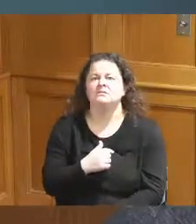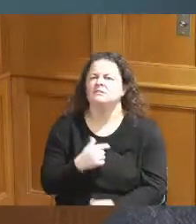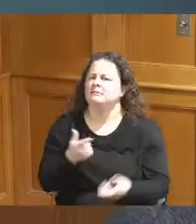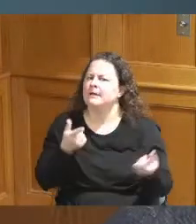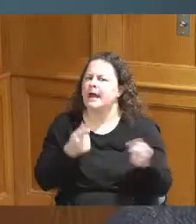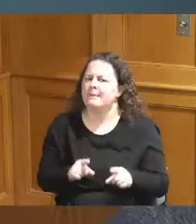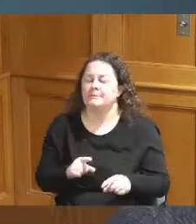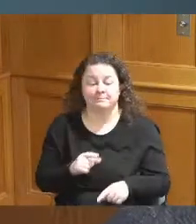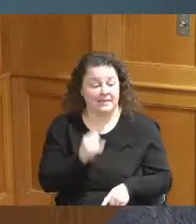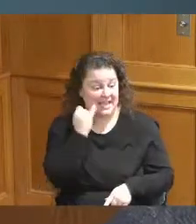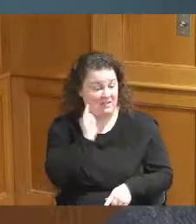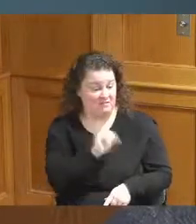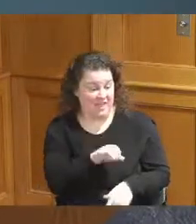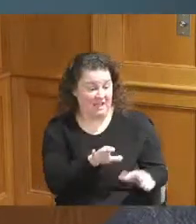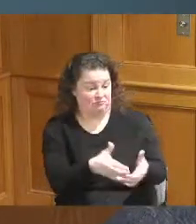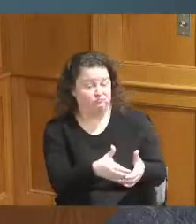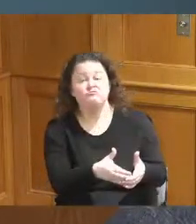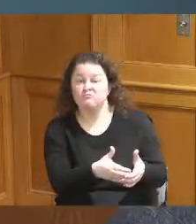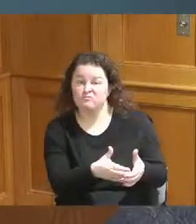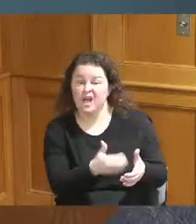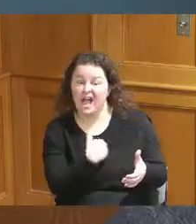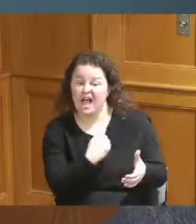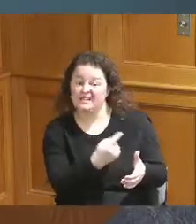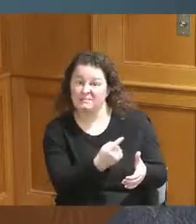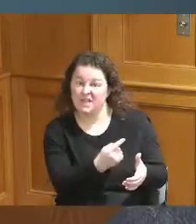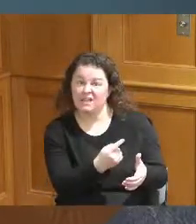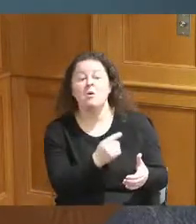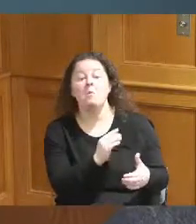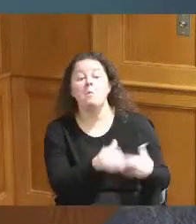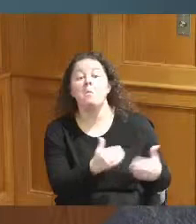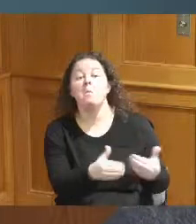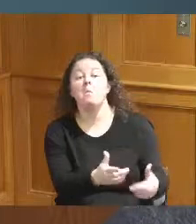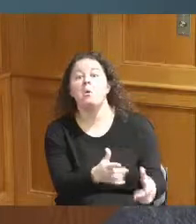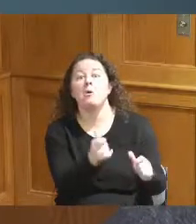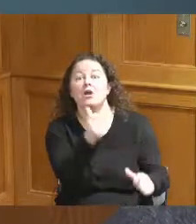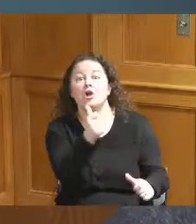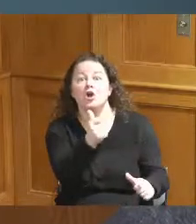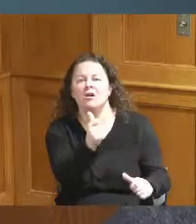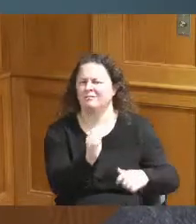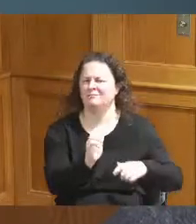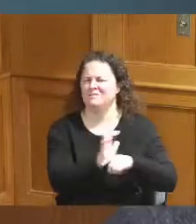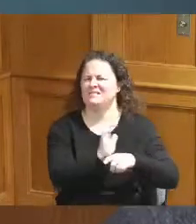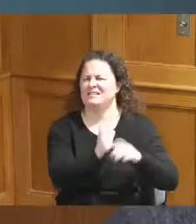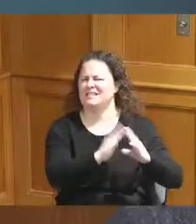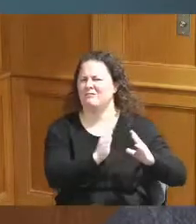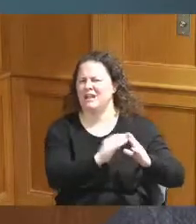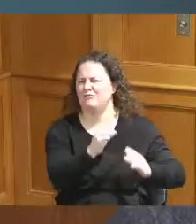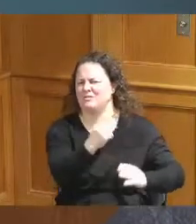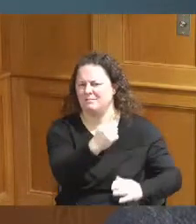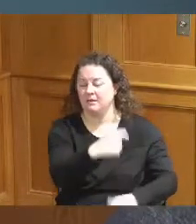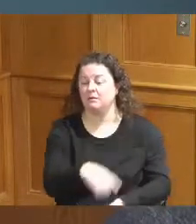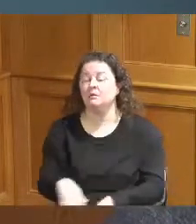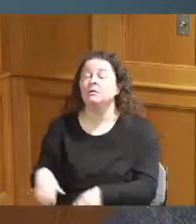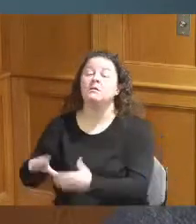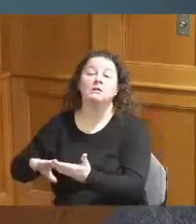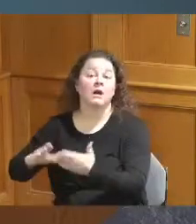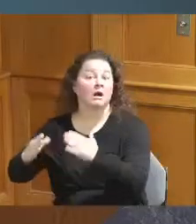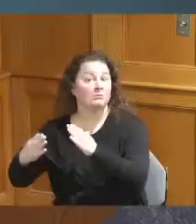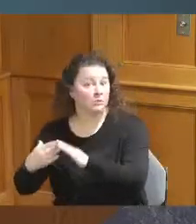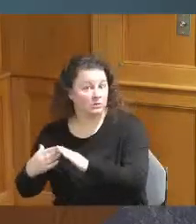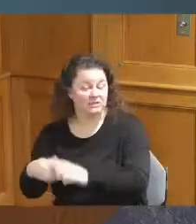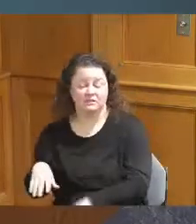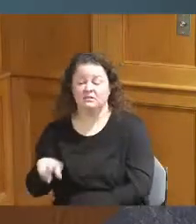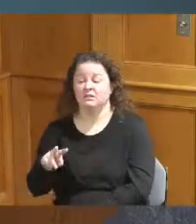quicker if it's corporate and downtown and then when it's Community or a village or a small City